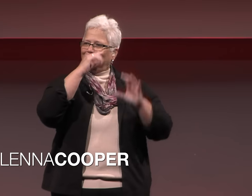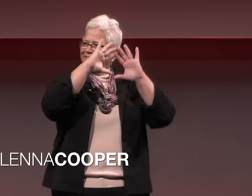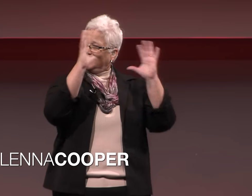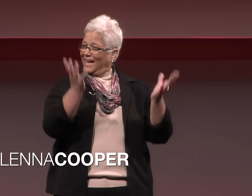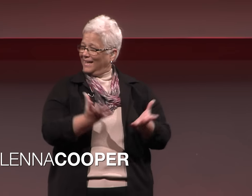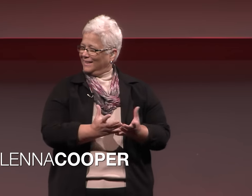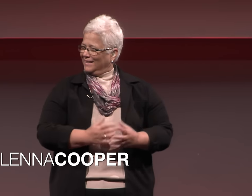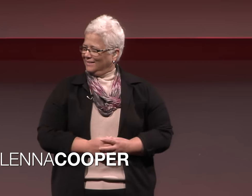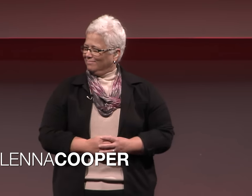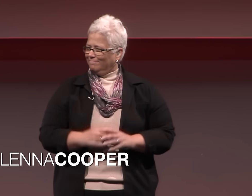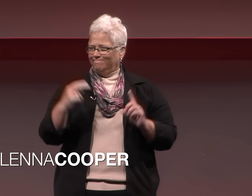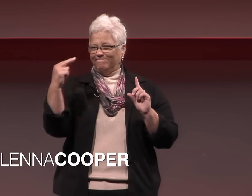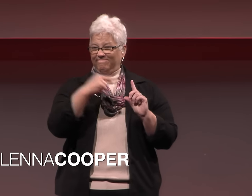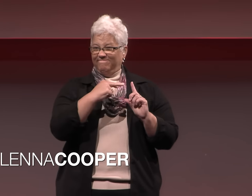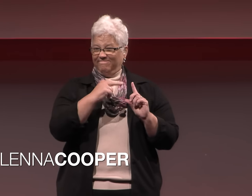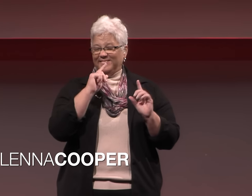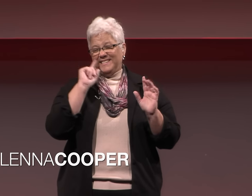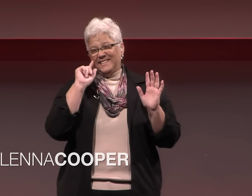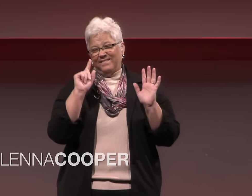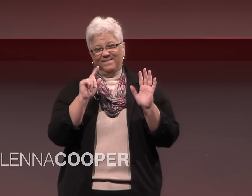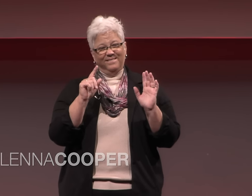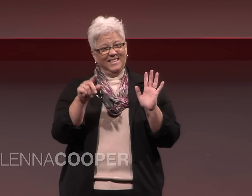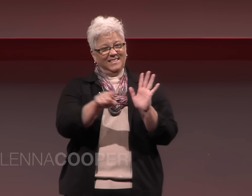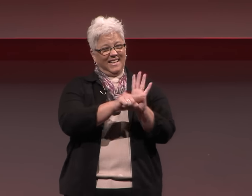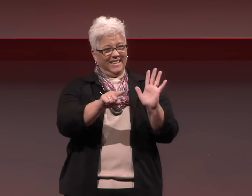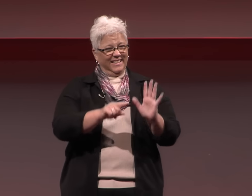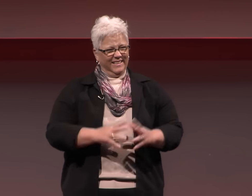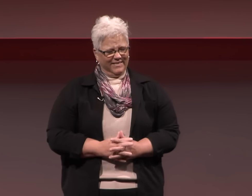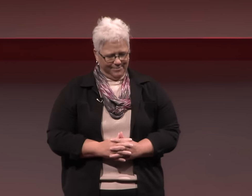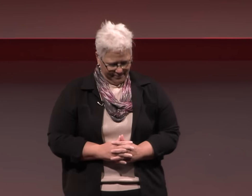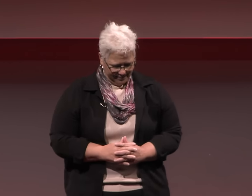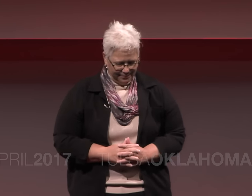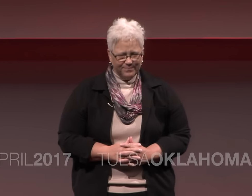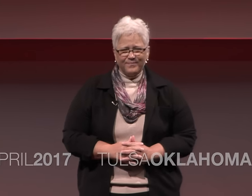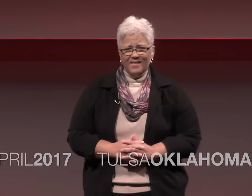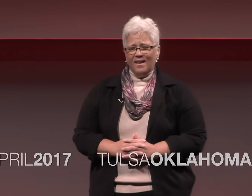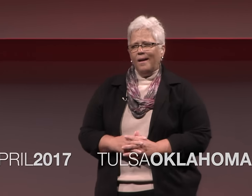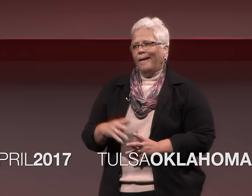primarily because of the hearing society's view on Deafness as a negative.